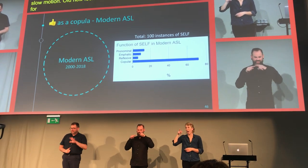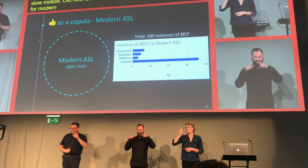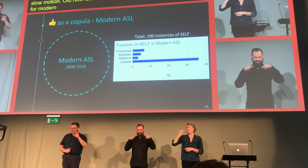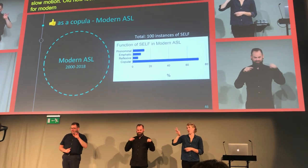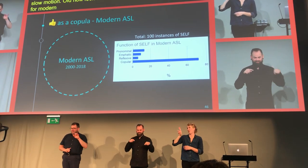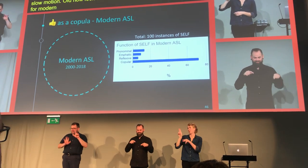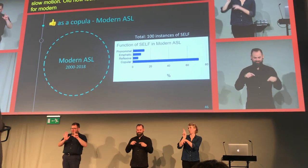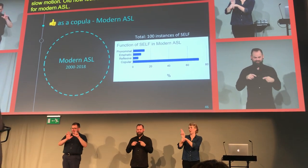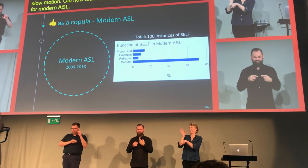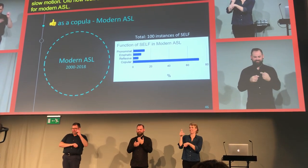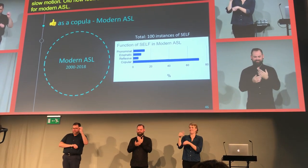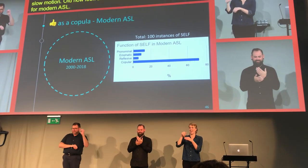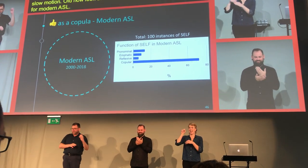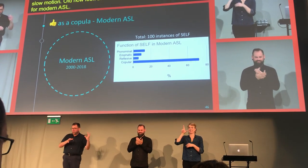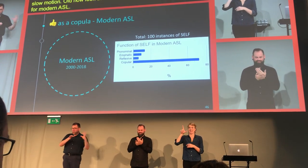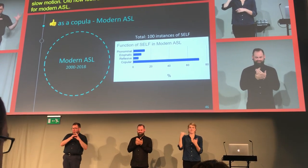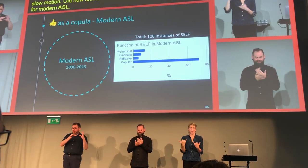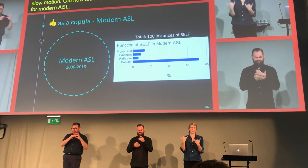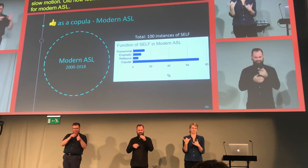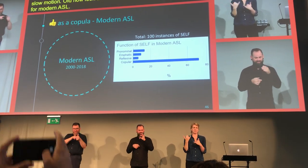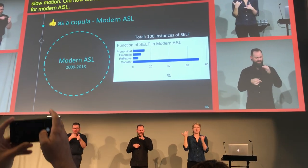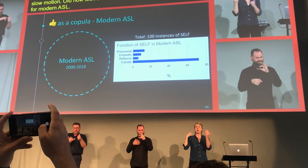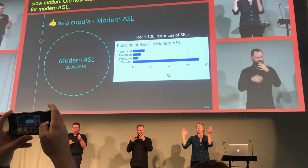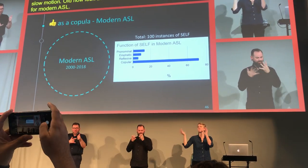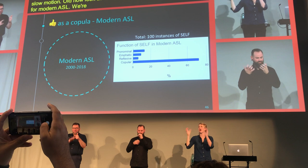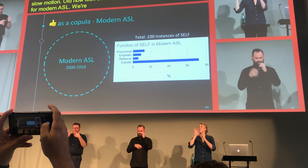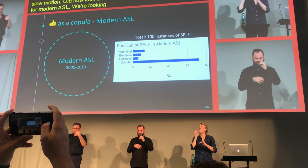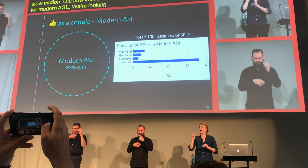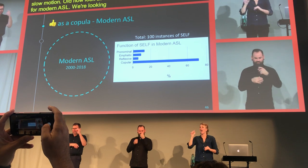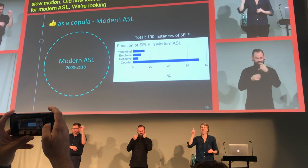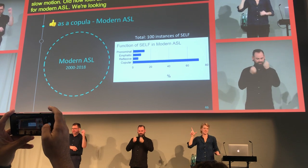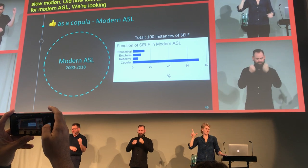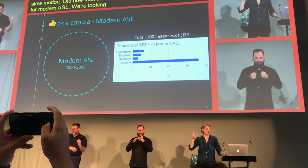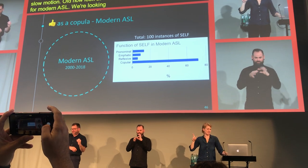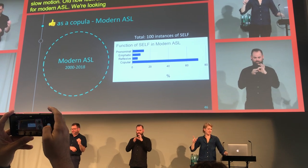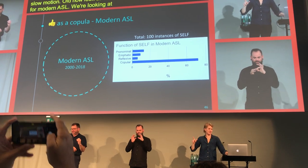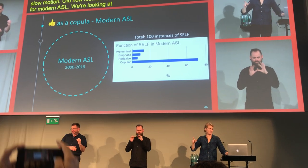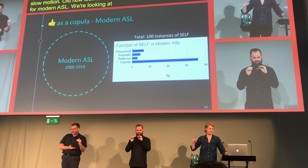And we're looking at about 70% in the copular use